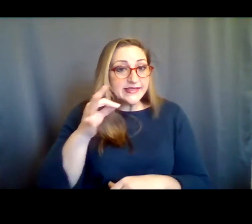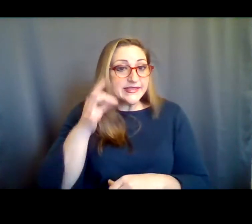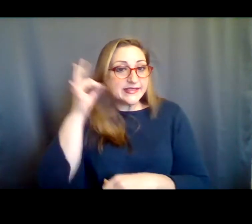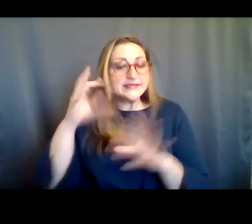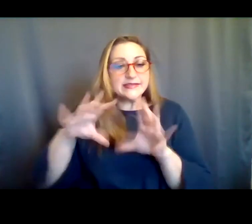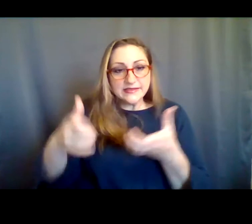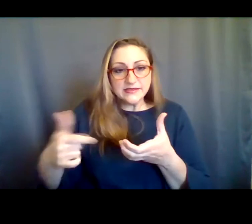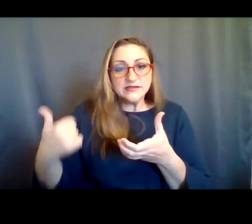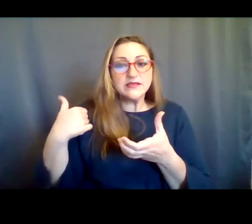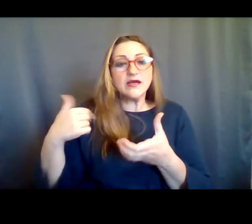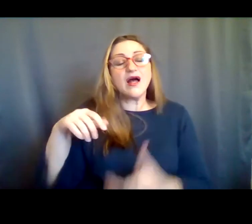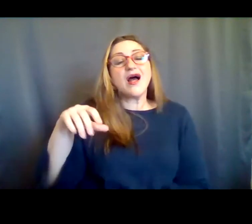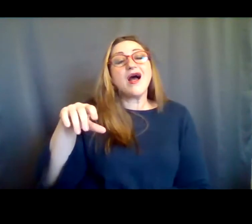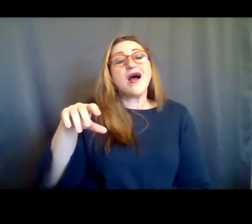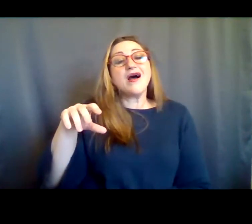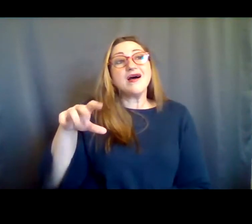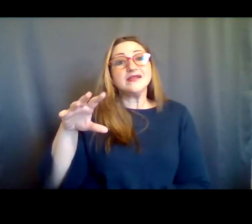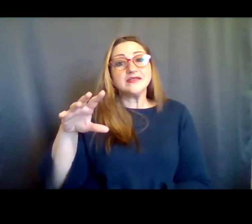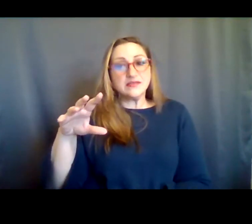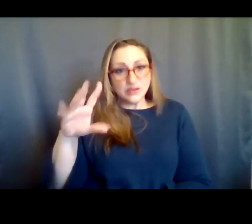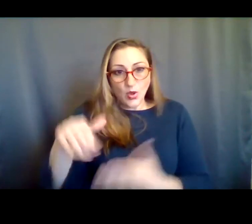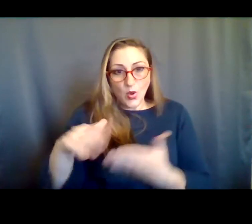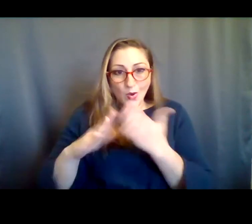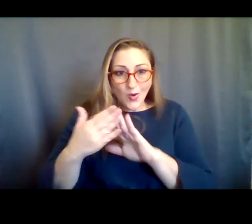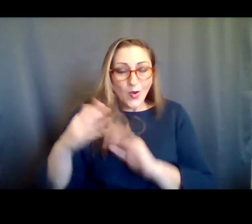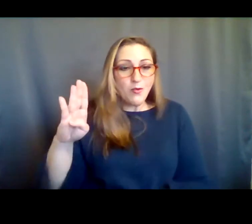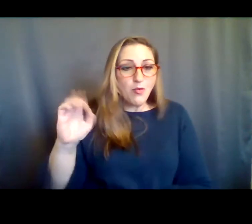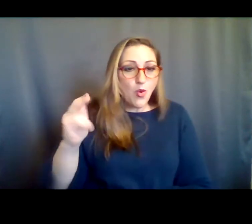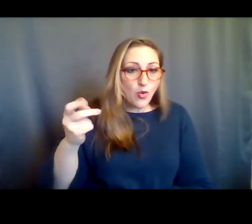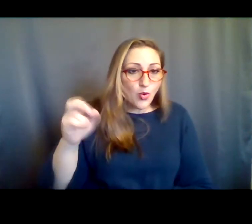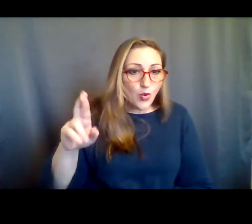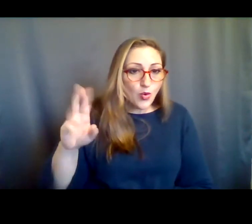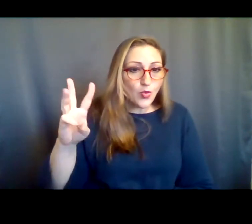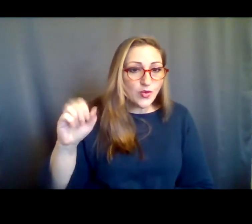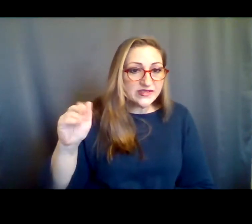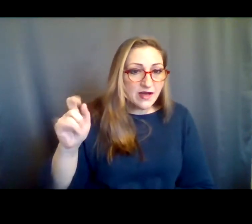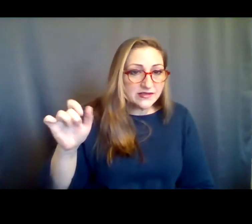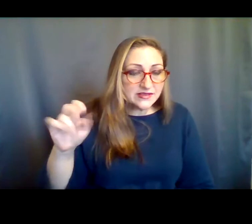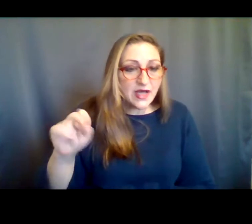Oklahoma; Stockbridge-Munsee Community, Bowler, Wisconsin; and in Canada: